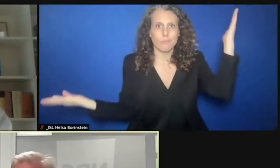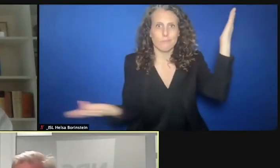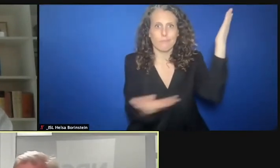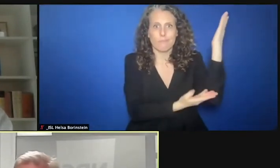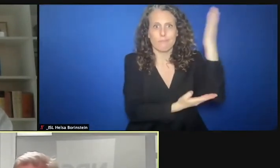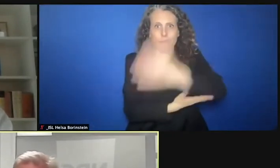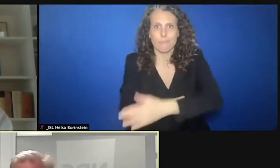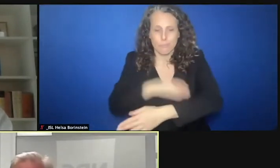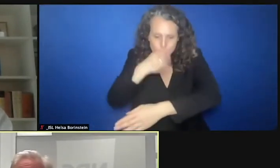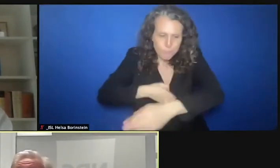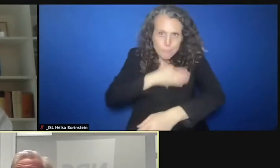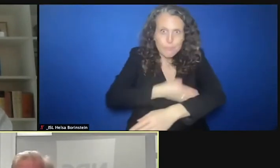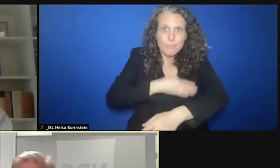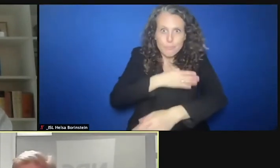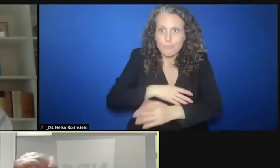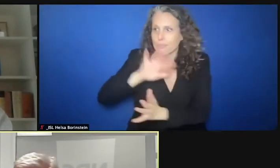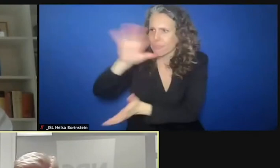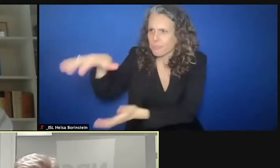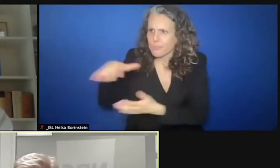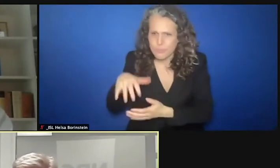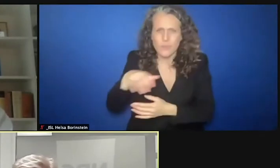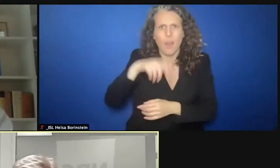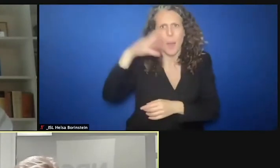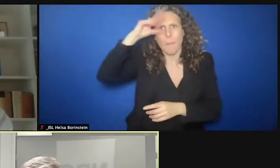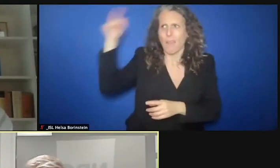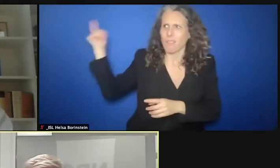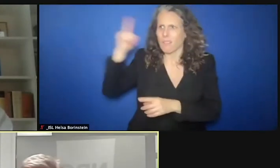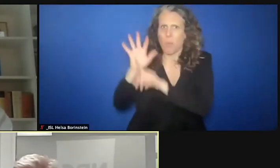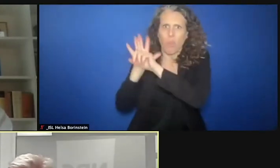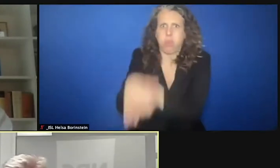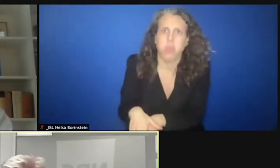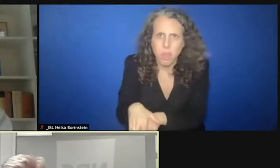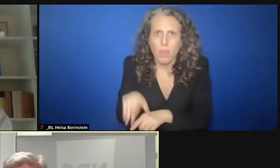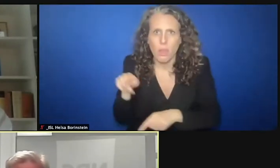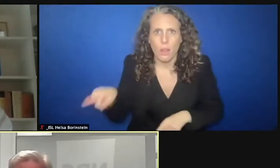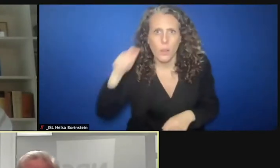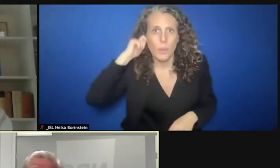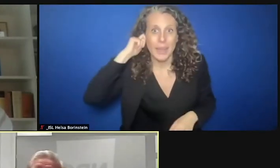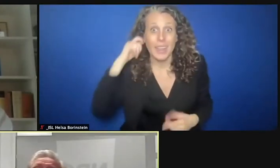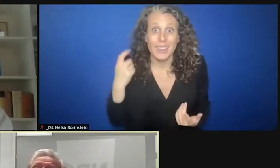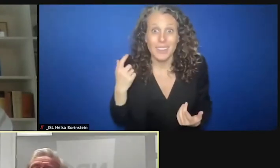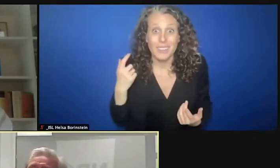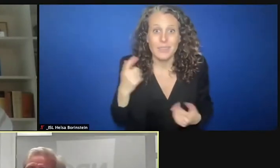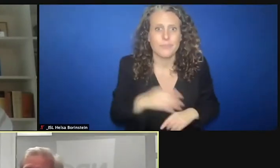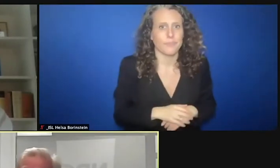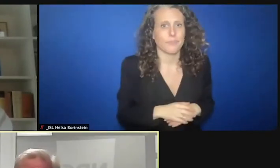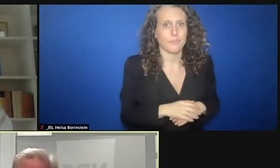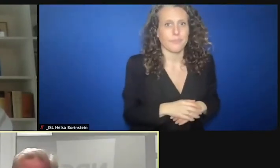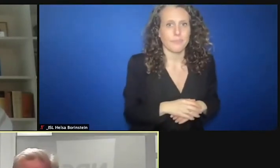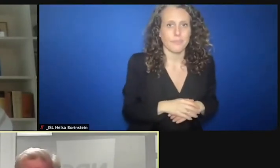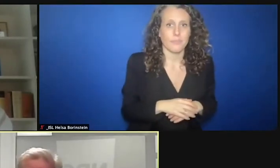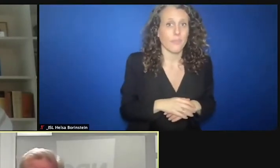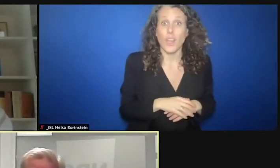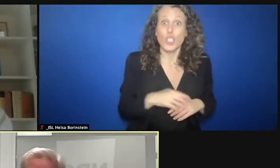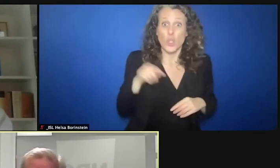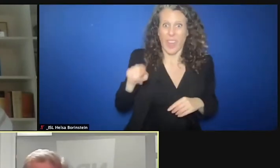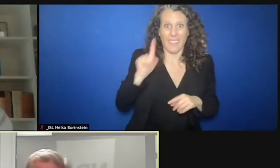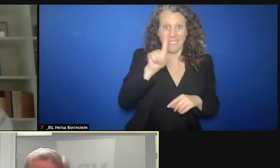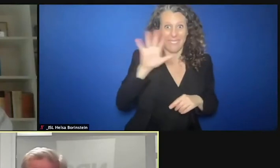minister Blair were discussing at the time. Since then we've made a quantum leap in providing water